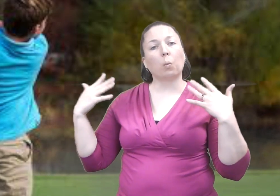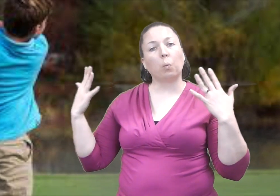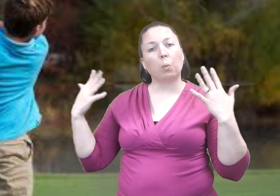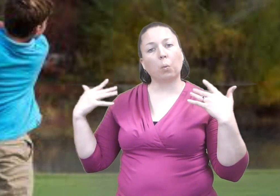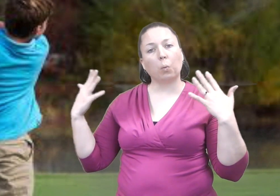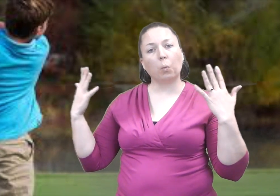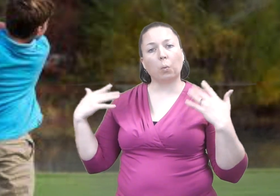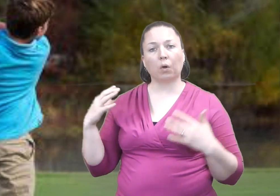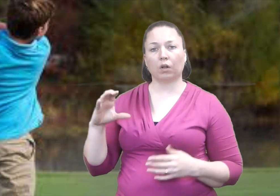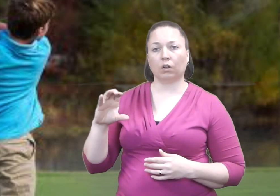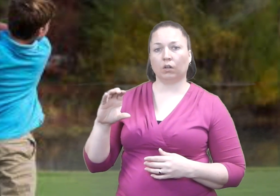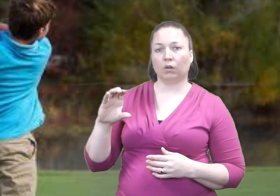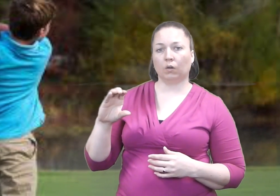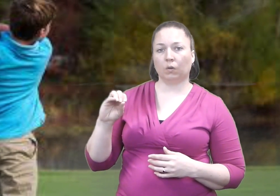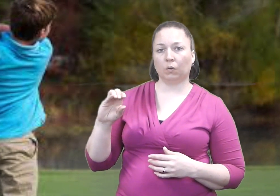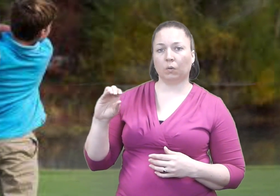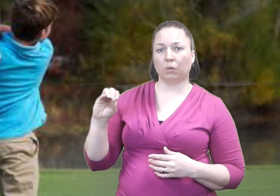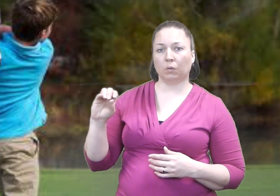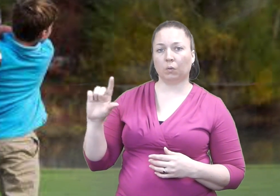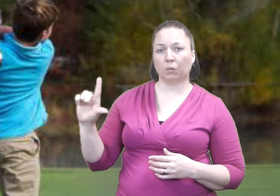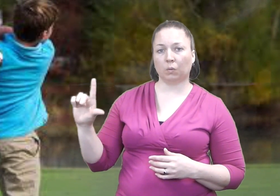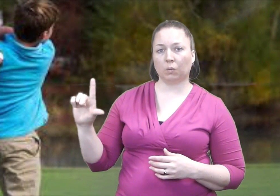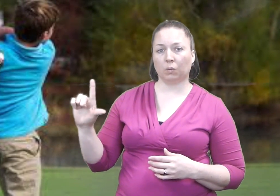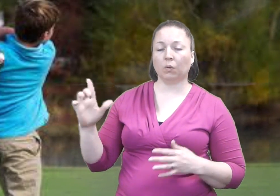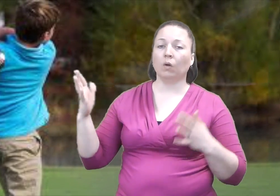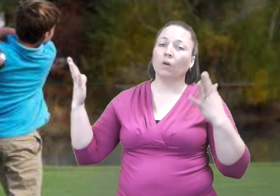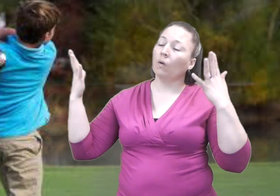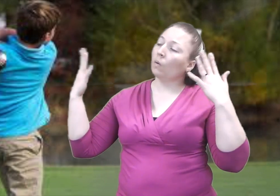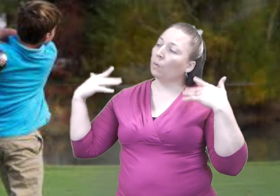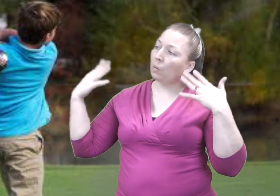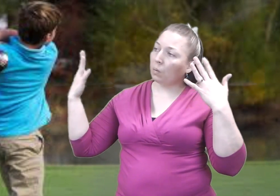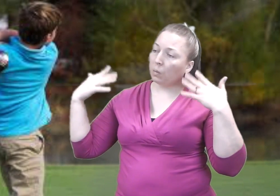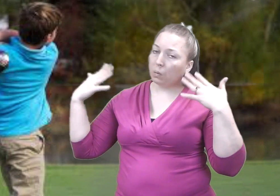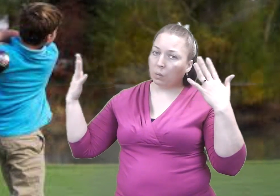It is cool.